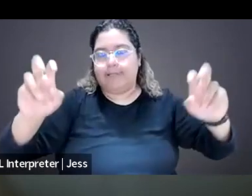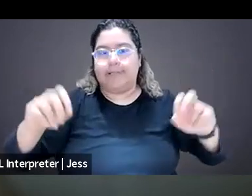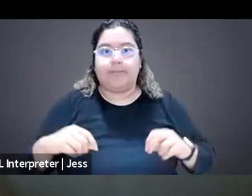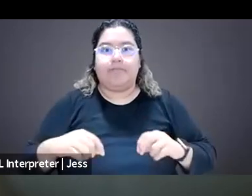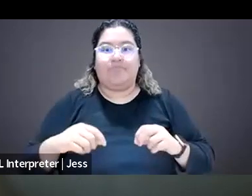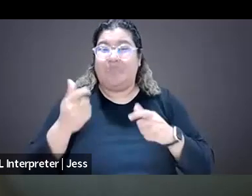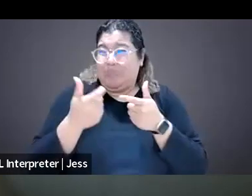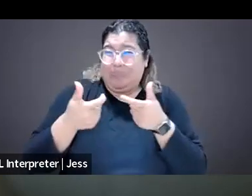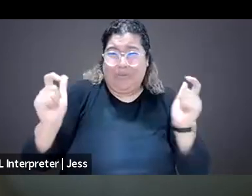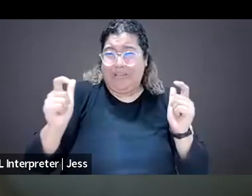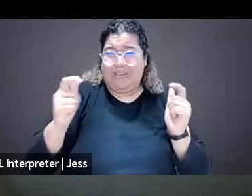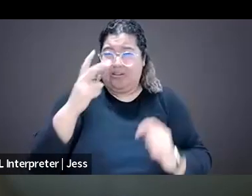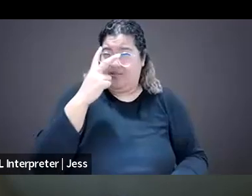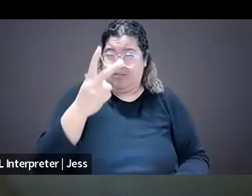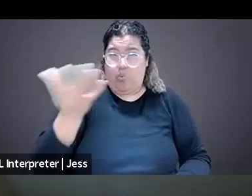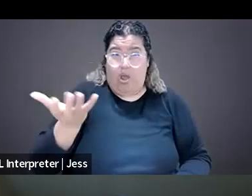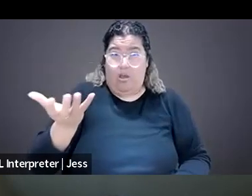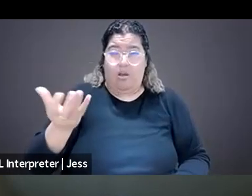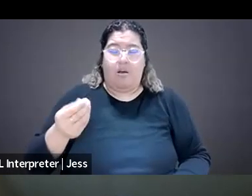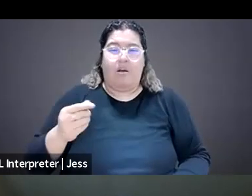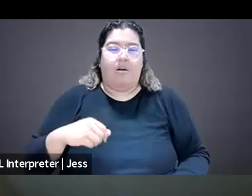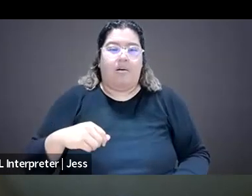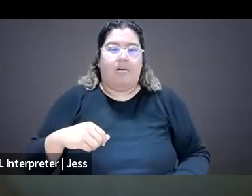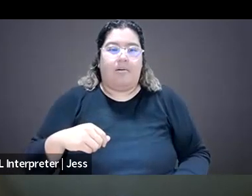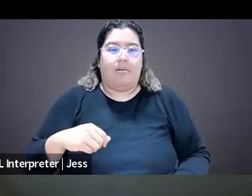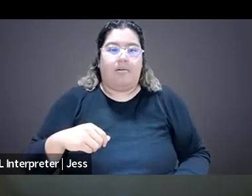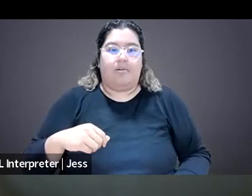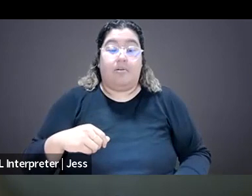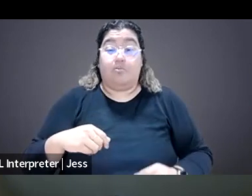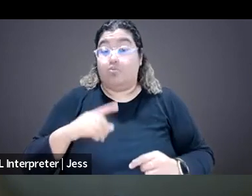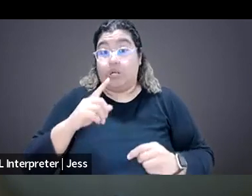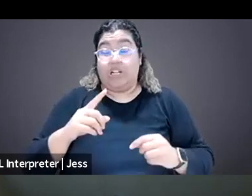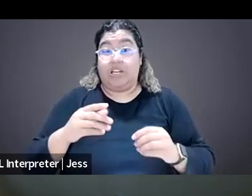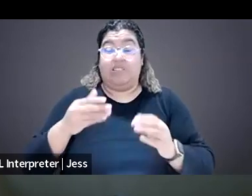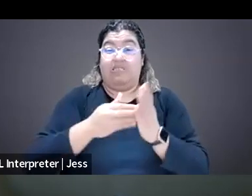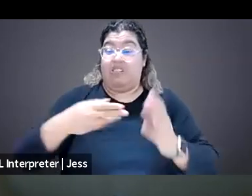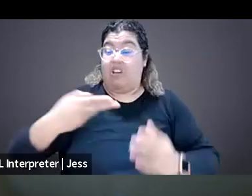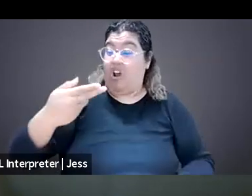that this type of harassment and terror campaigns that people run against women